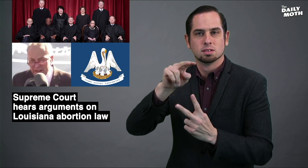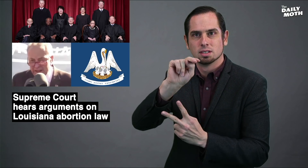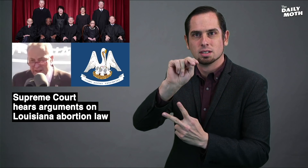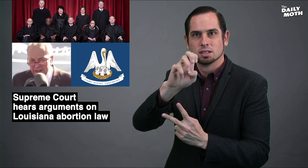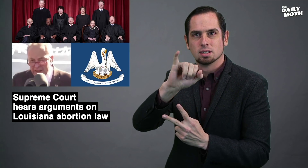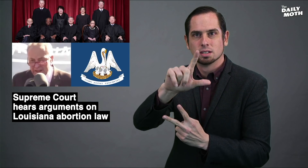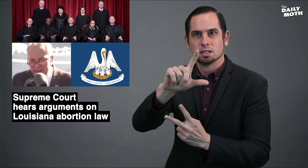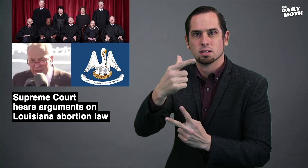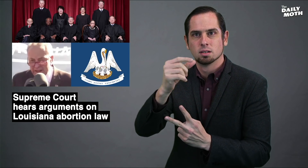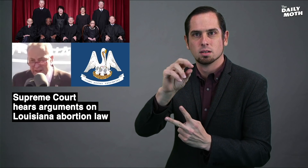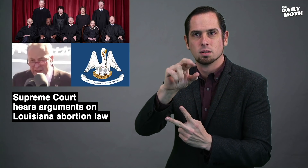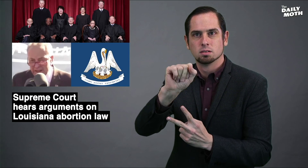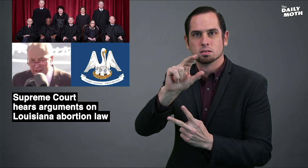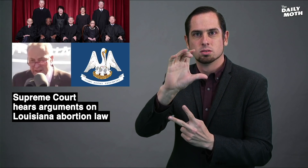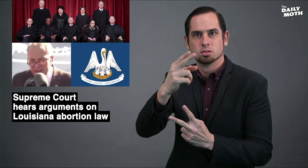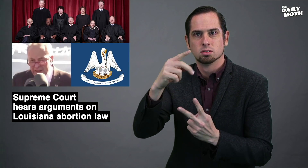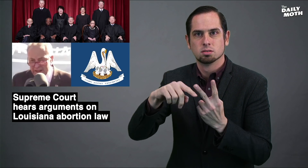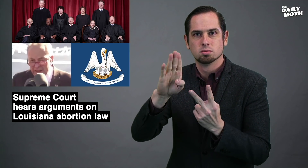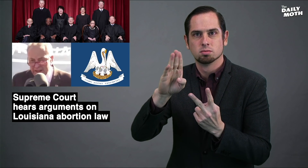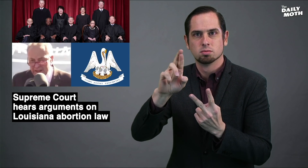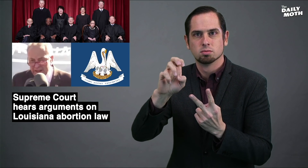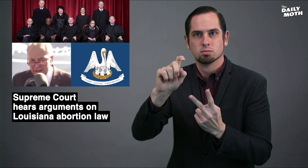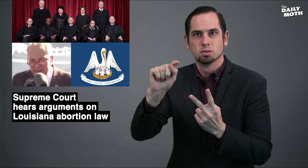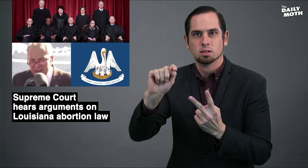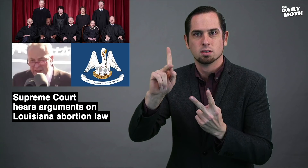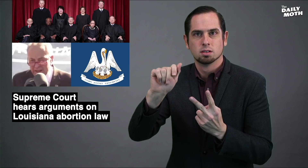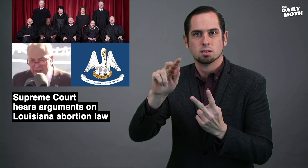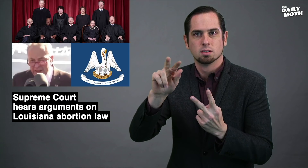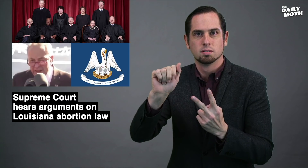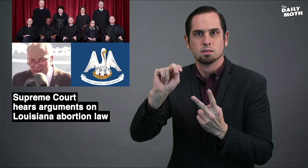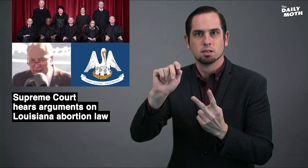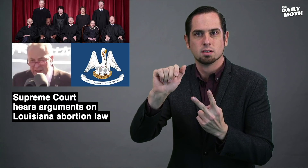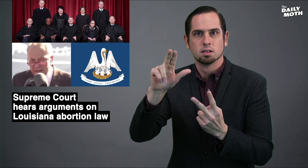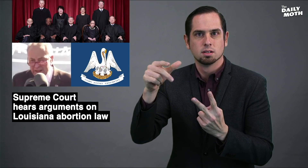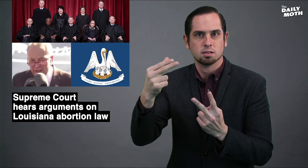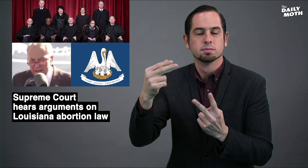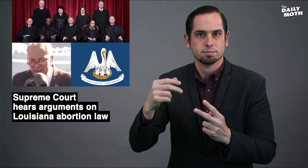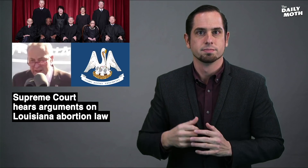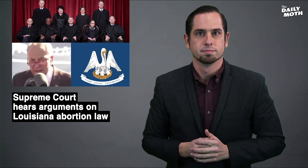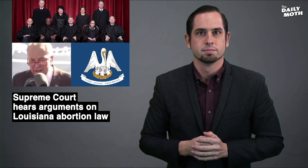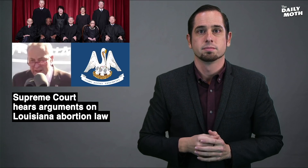Neil Gorsuch and Brett Kavanaugh.